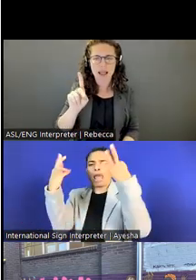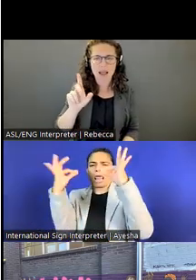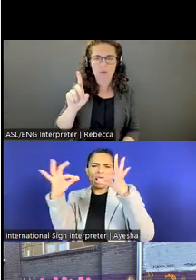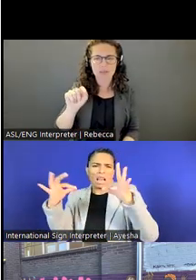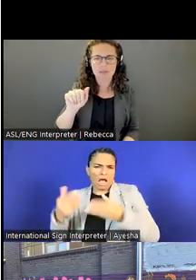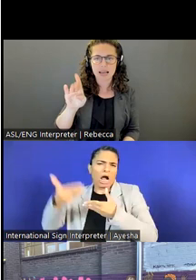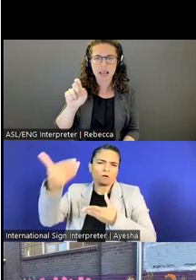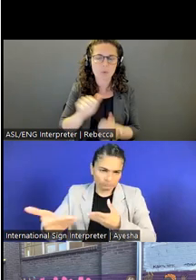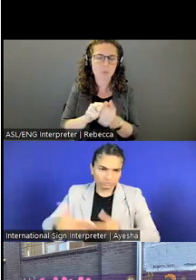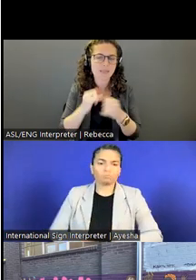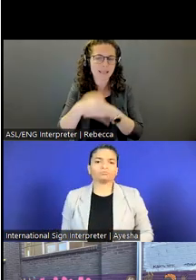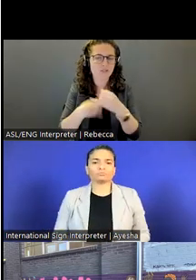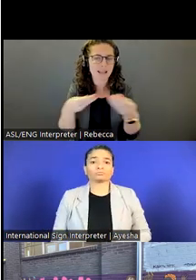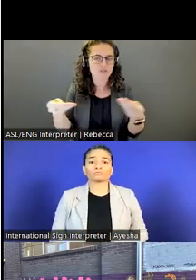exchange focused organizations.